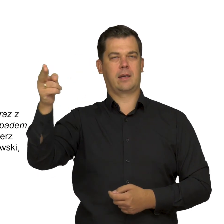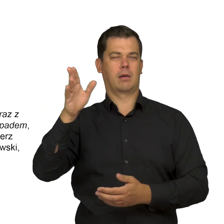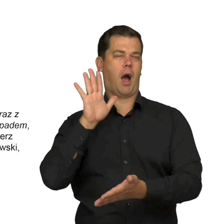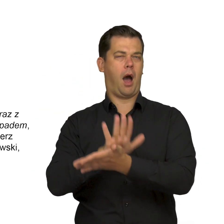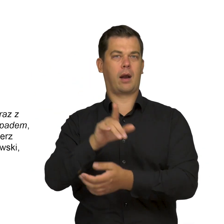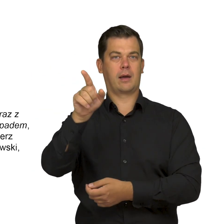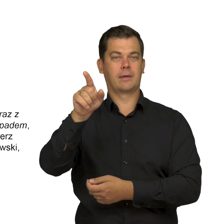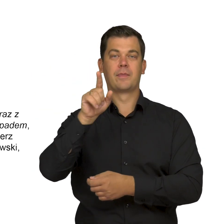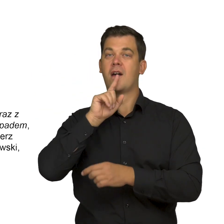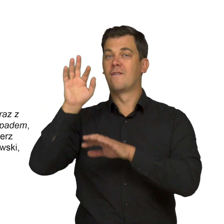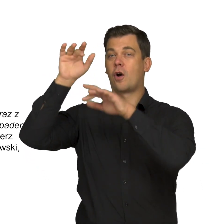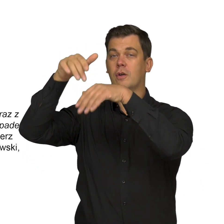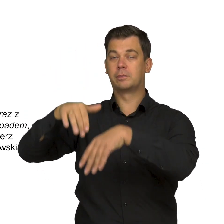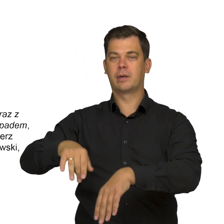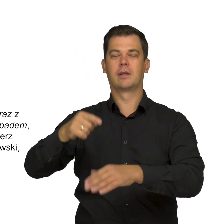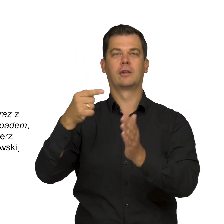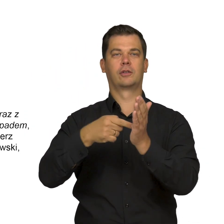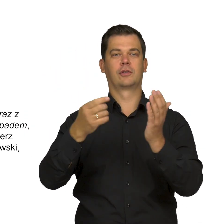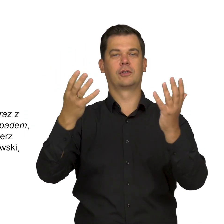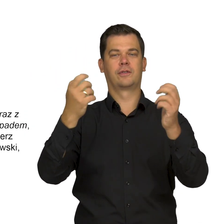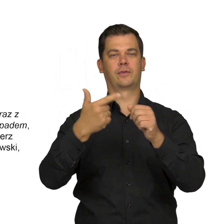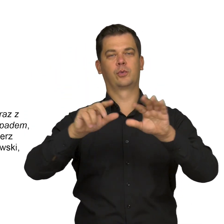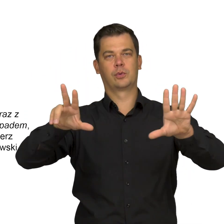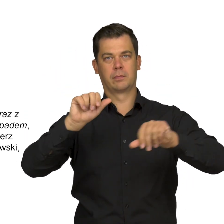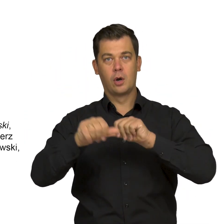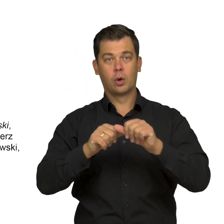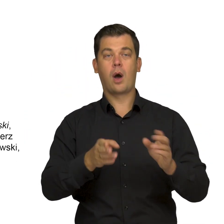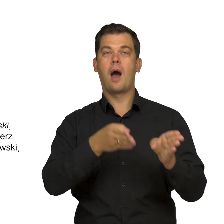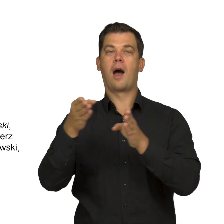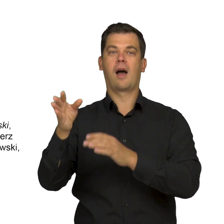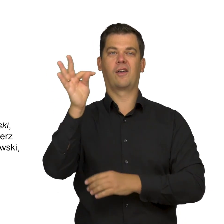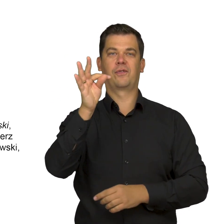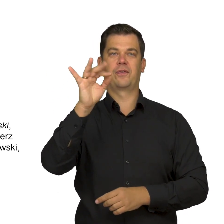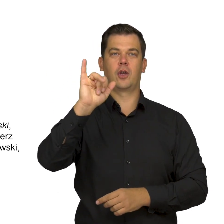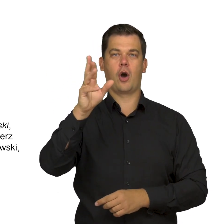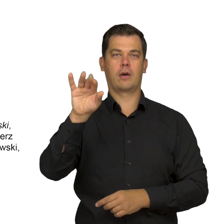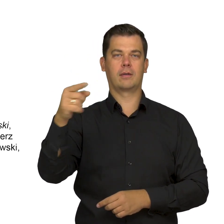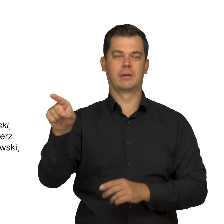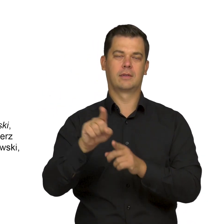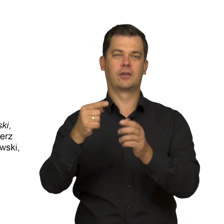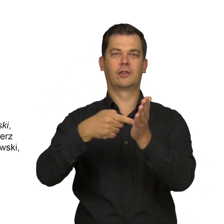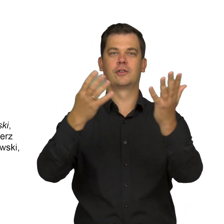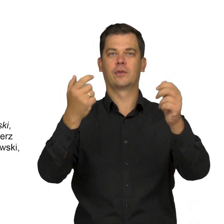Landscape with a Waterfall from 1928 and Norwegian Fjord from the same year.